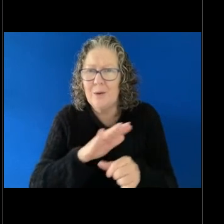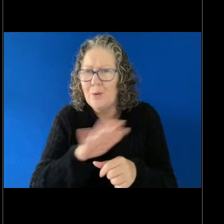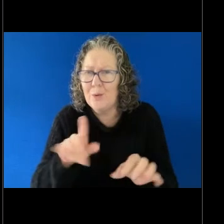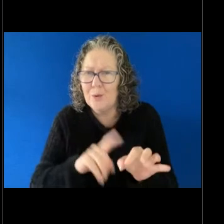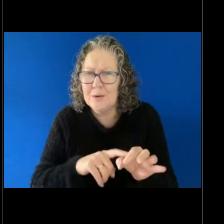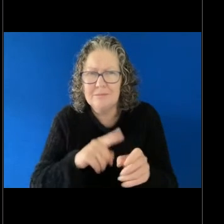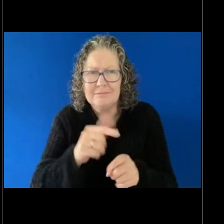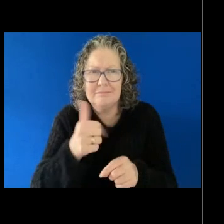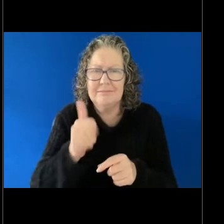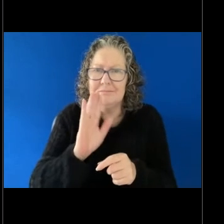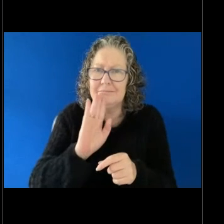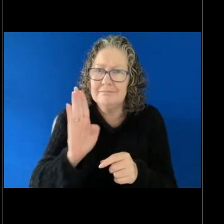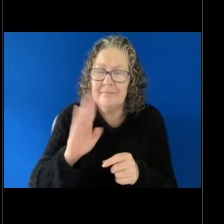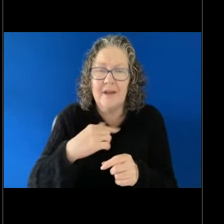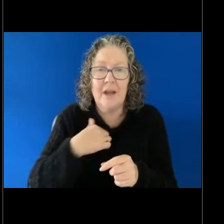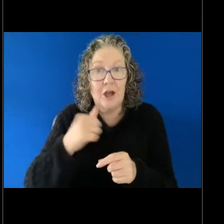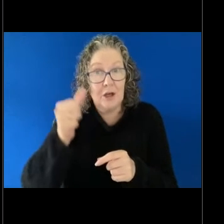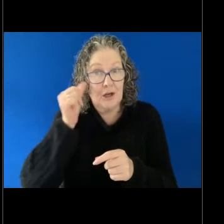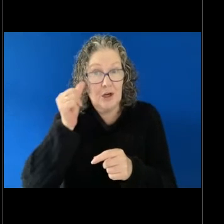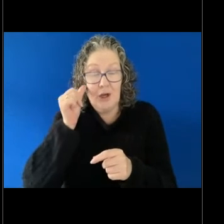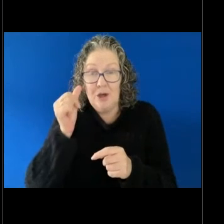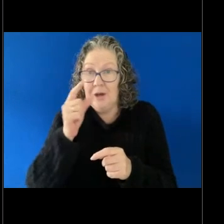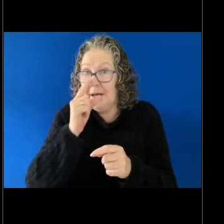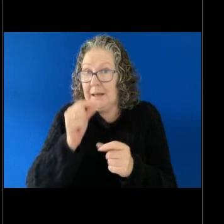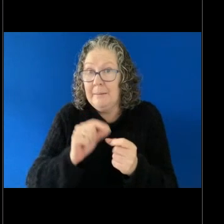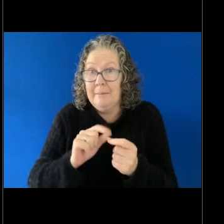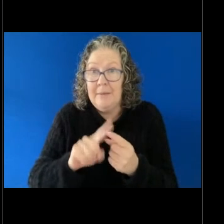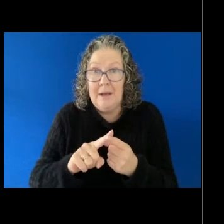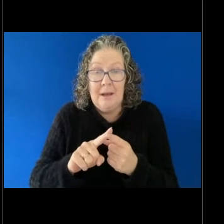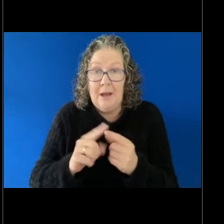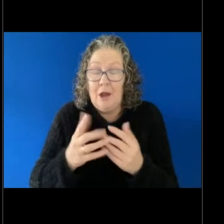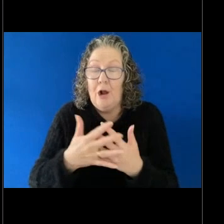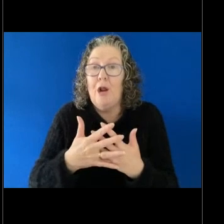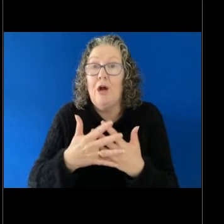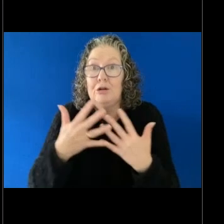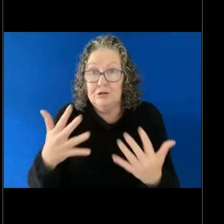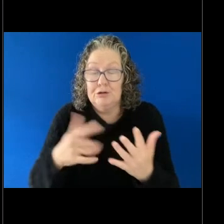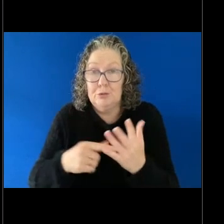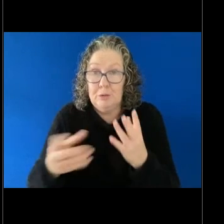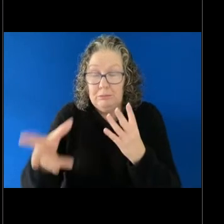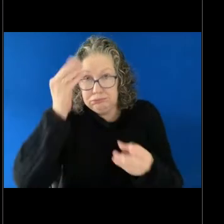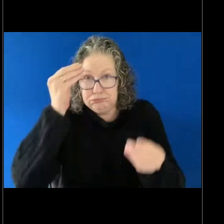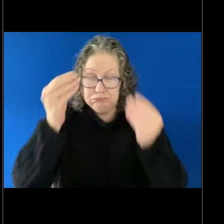I know it can be a lot to take everything in. So if there's anything you just want to remind the